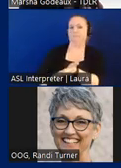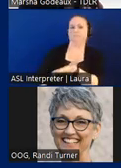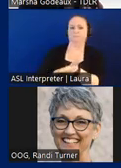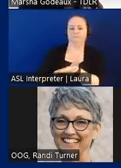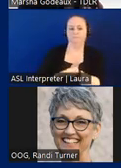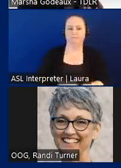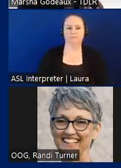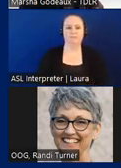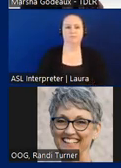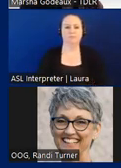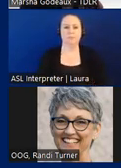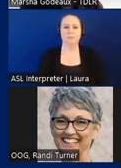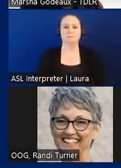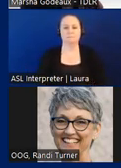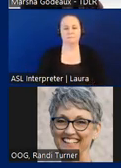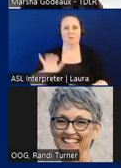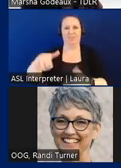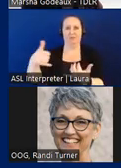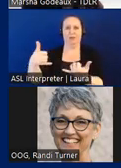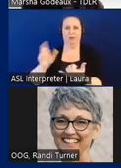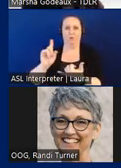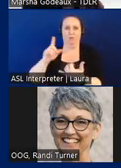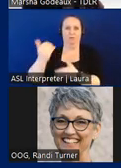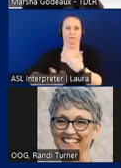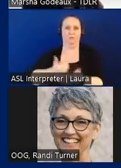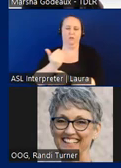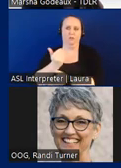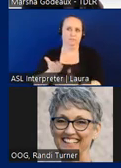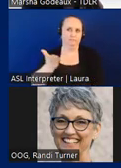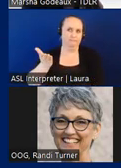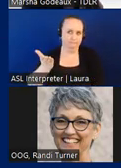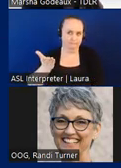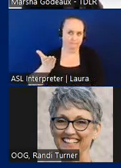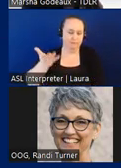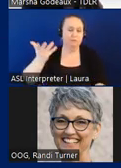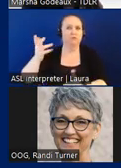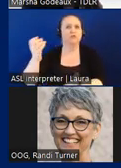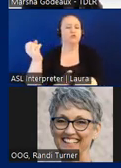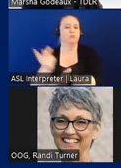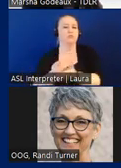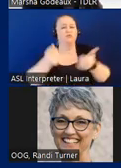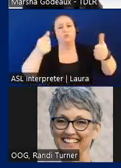is where we are currently in the process once approved we will post the draft to the public